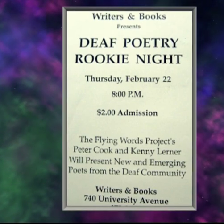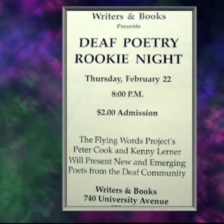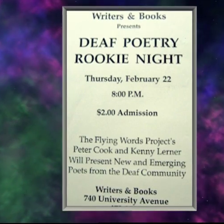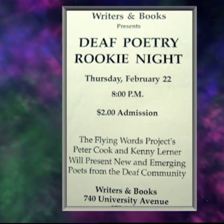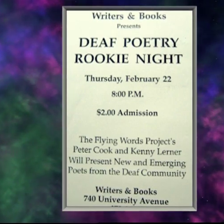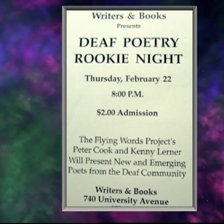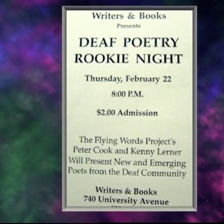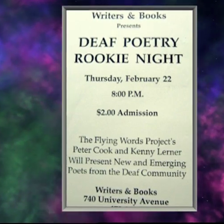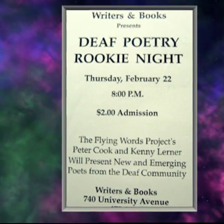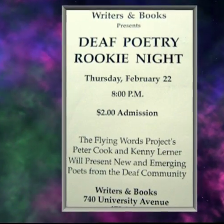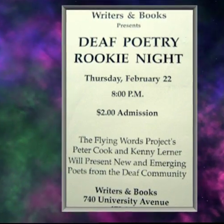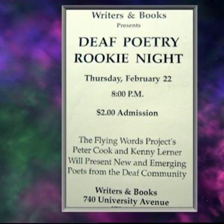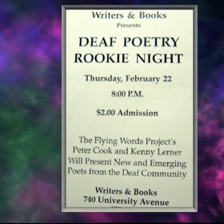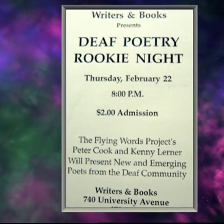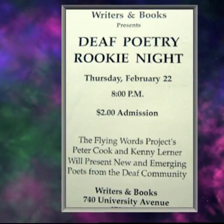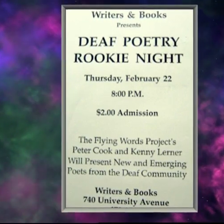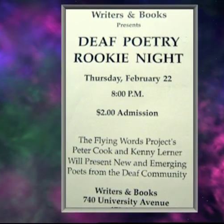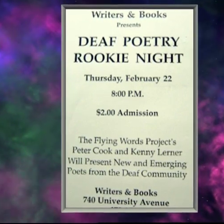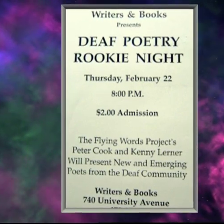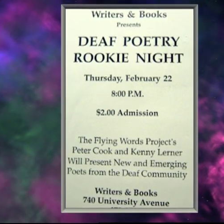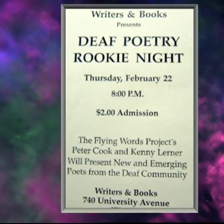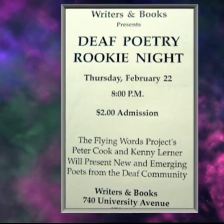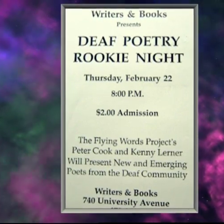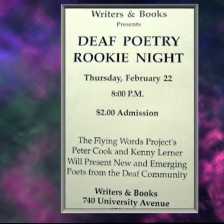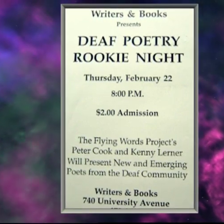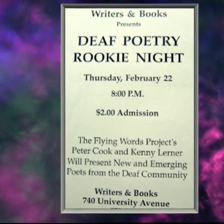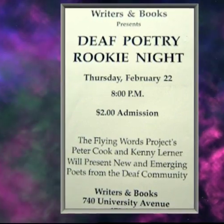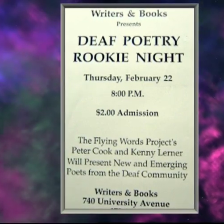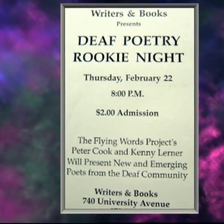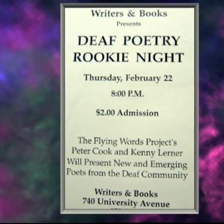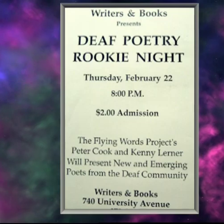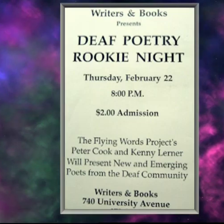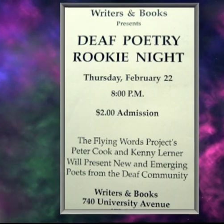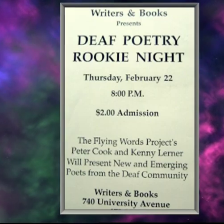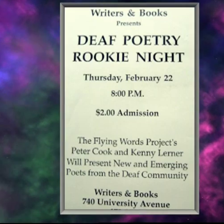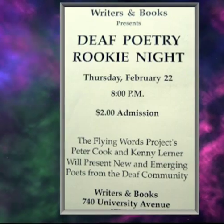We would give them feedback, and then we would get together on an ongoing basis for rehearsals,